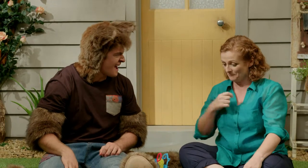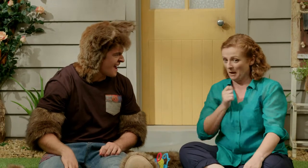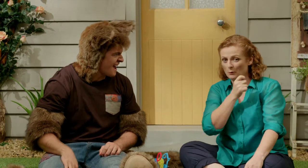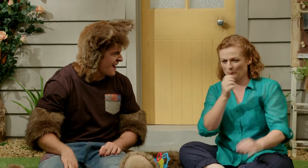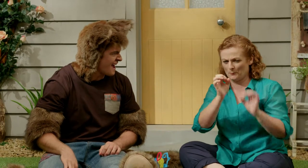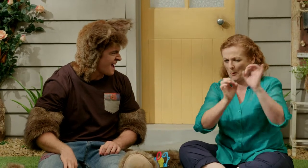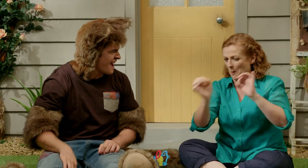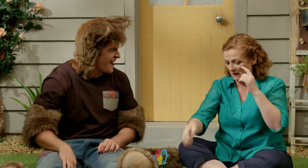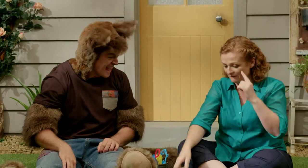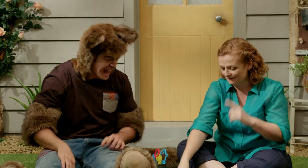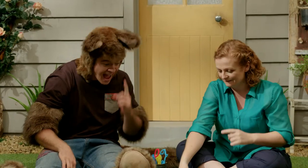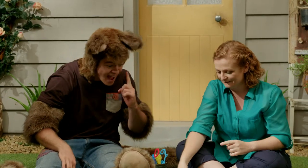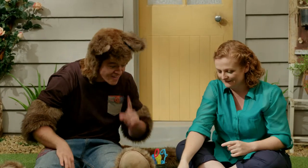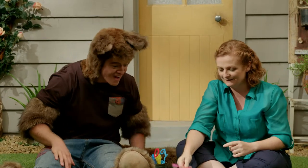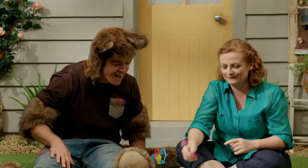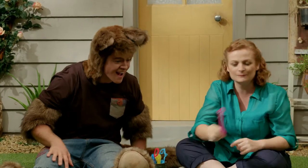Have a look at my small bubbles.